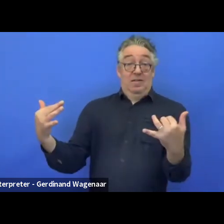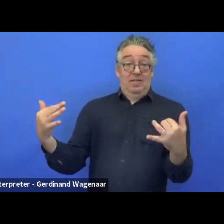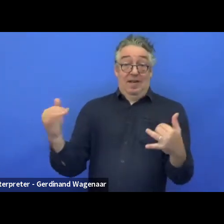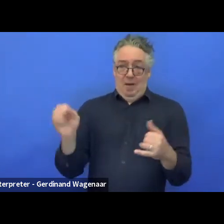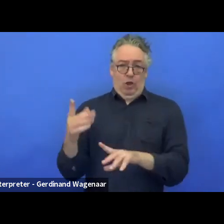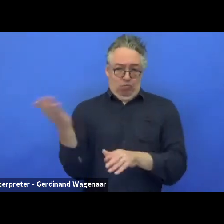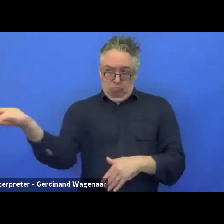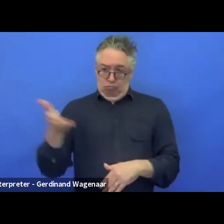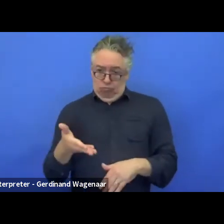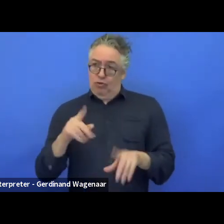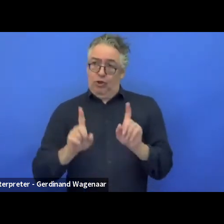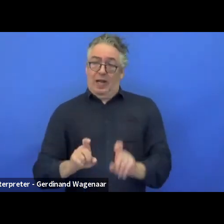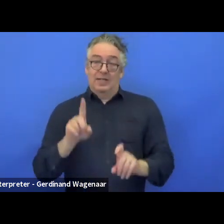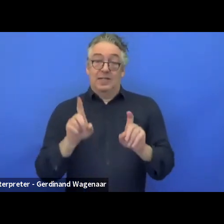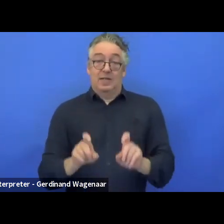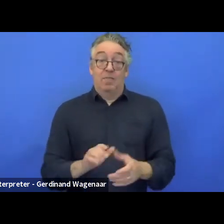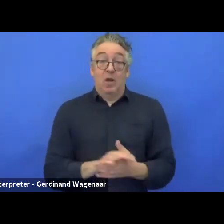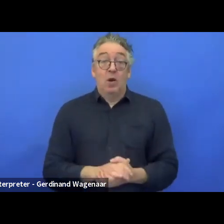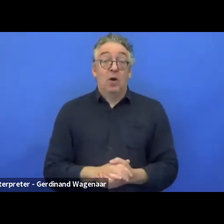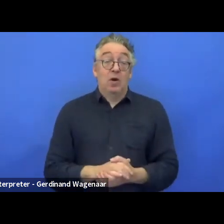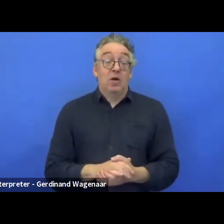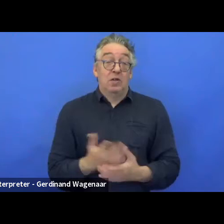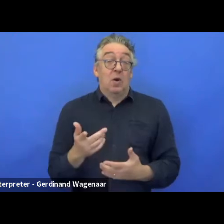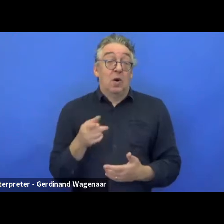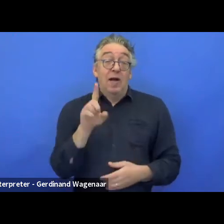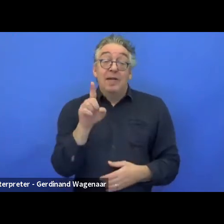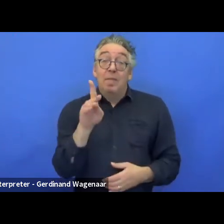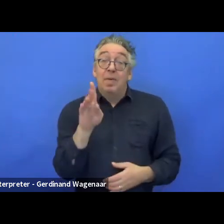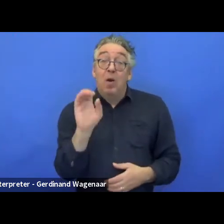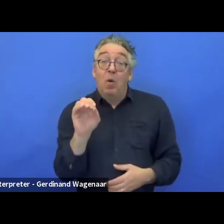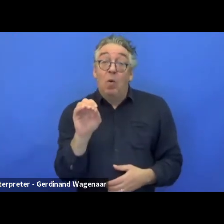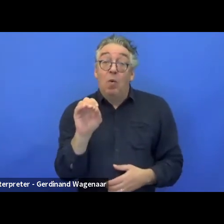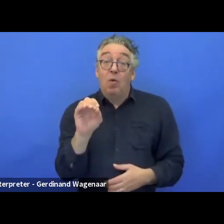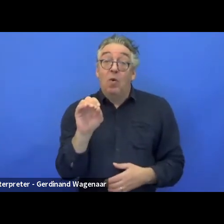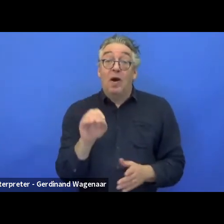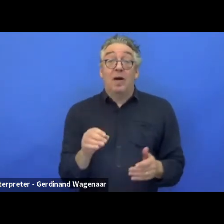that an organisation has across Europe some contacts.